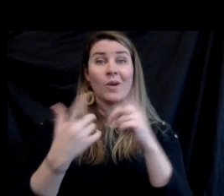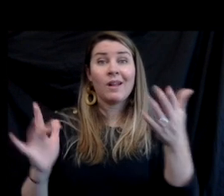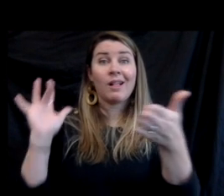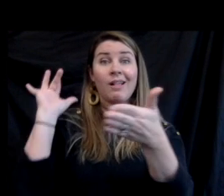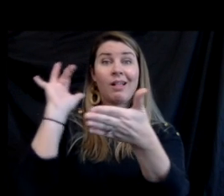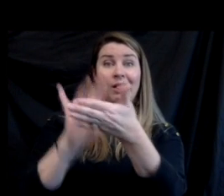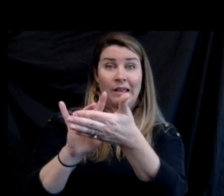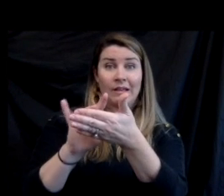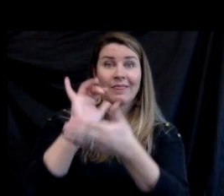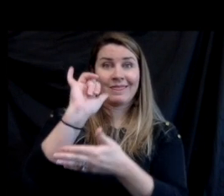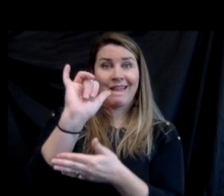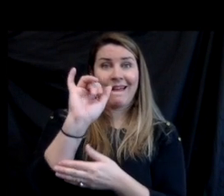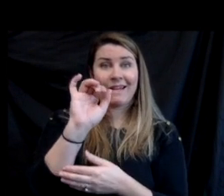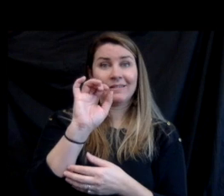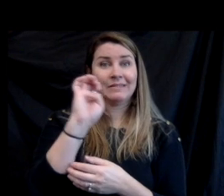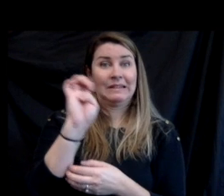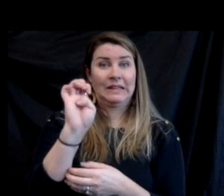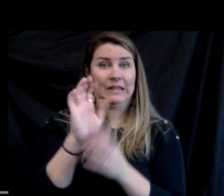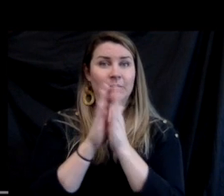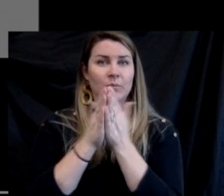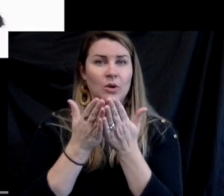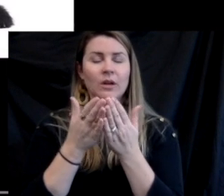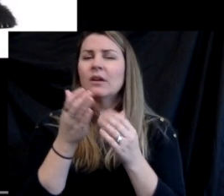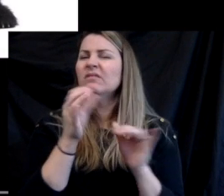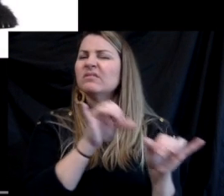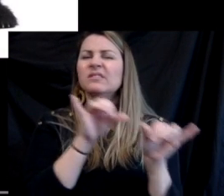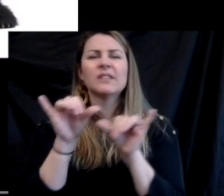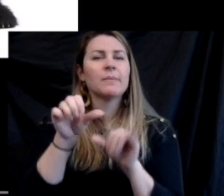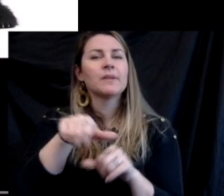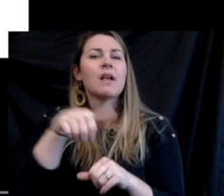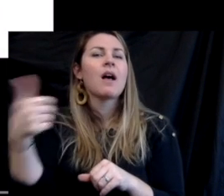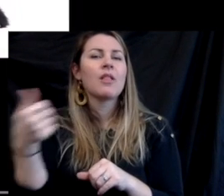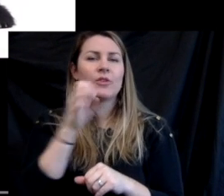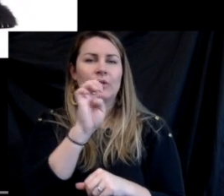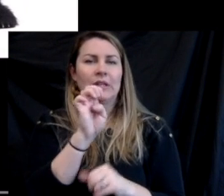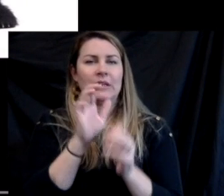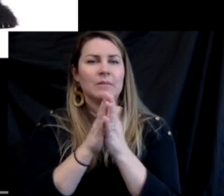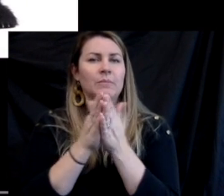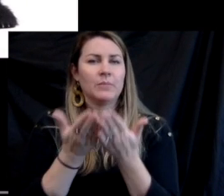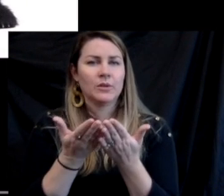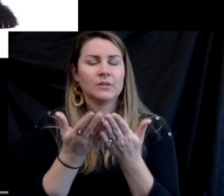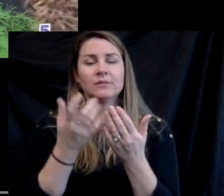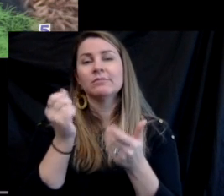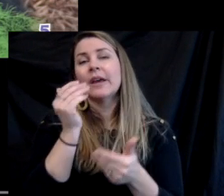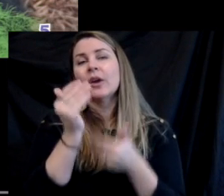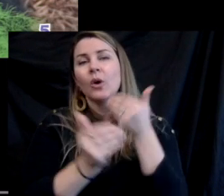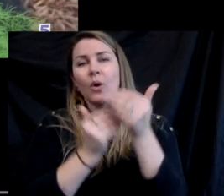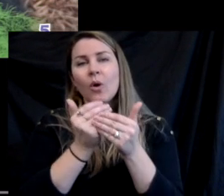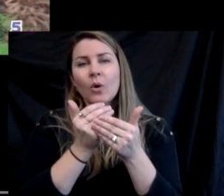on the book it brings them to the ebook, which is like any other ebook. They can go through